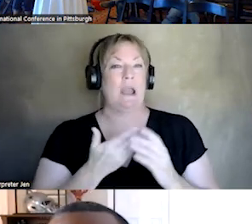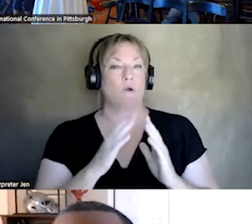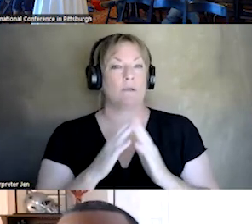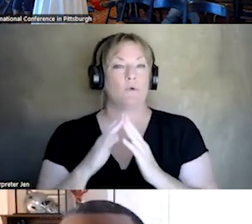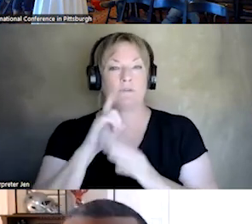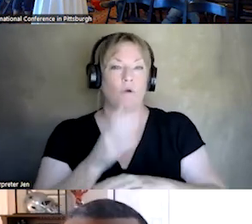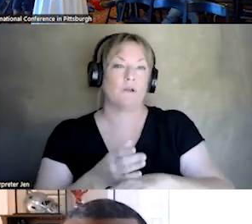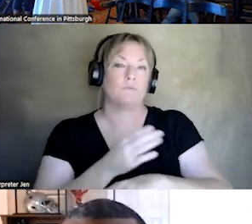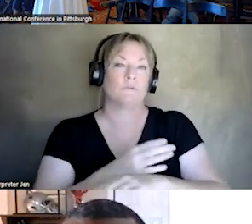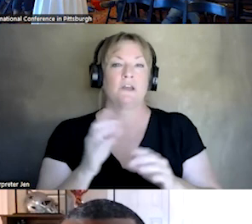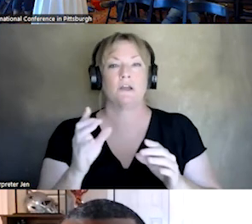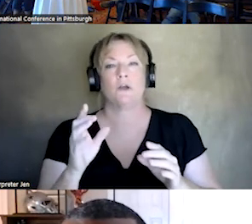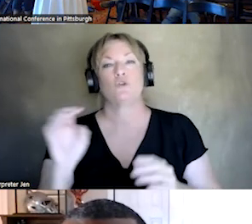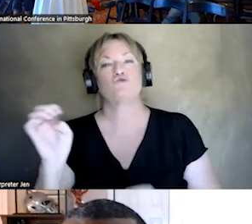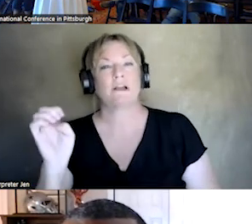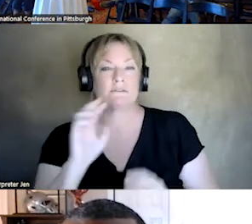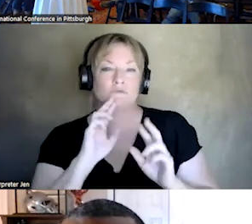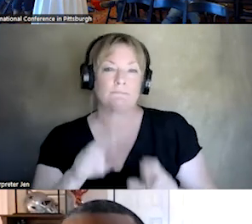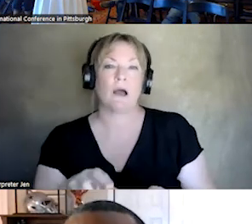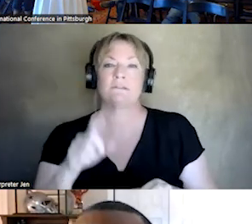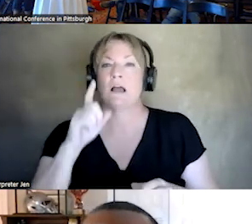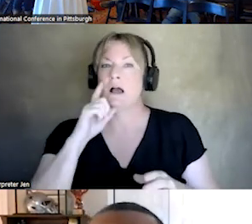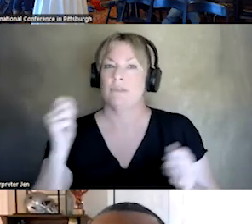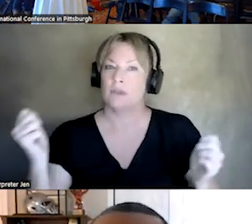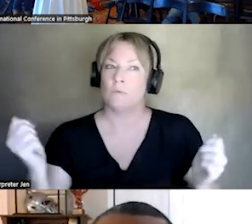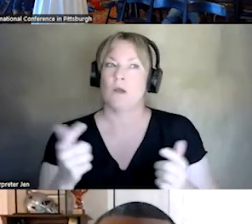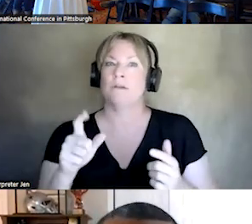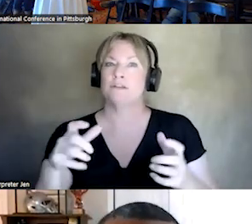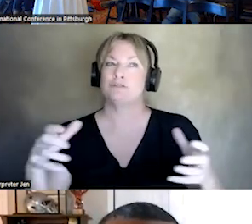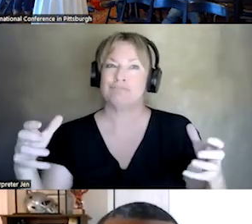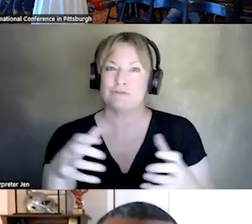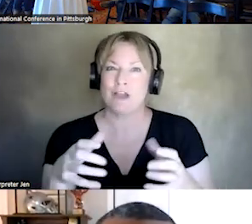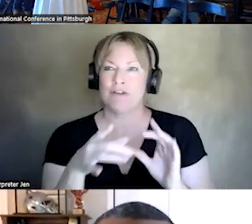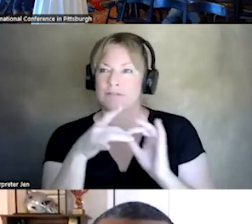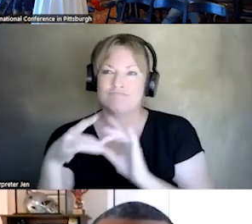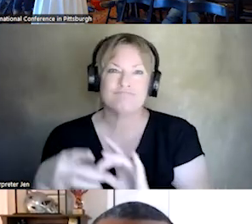CRISIS RESPONSE. I THINK WE NEED TO ALL GET TOGETHER AND COLLABORATE ON OUR ADVOCACY.